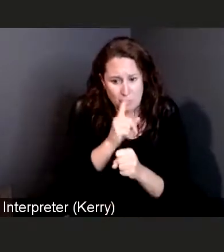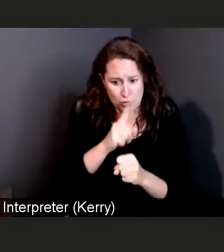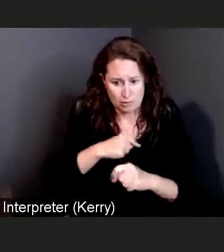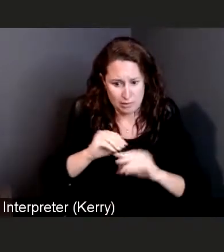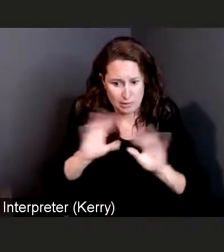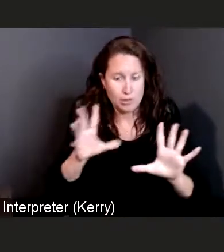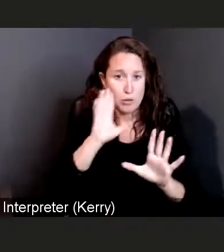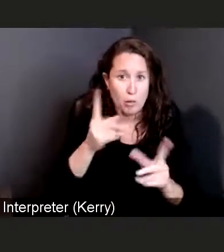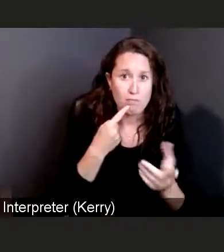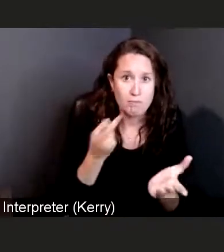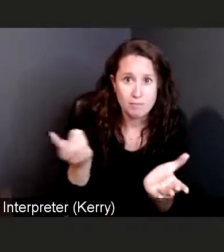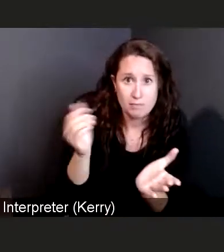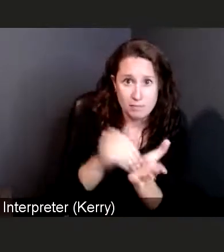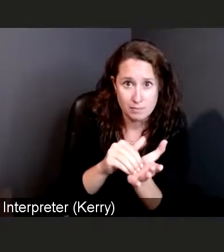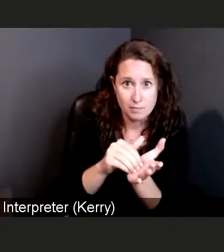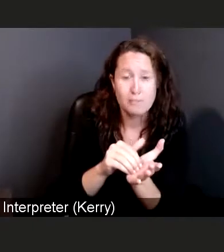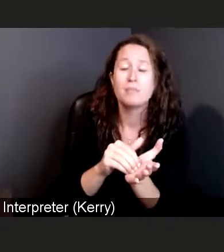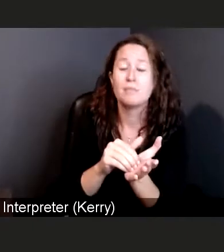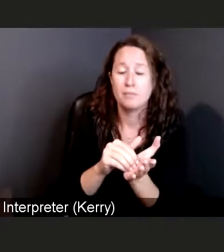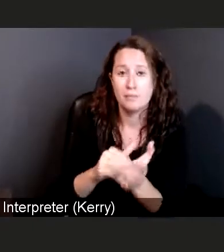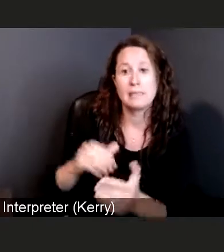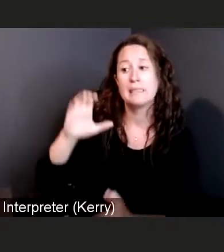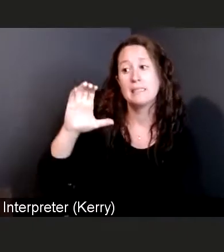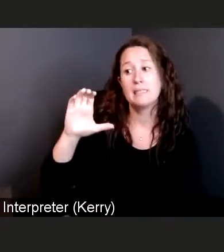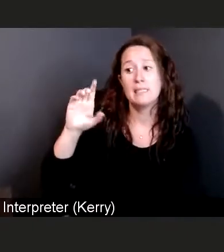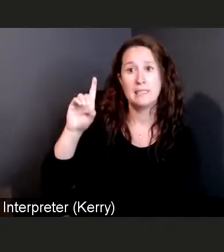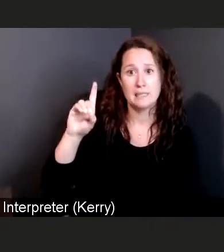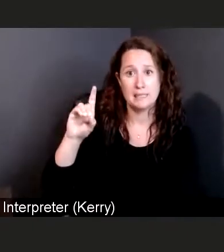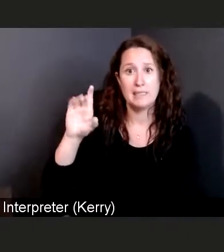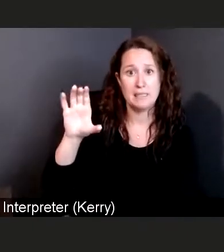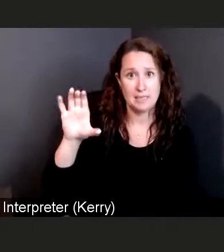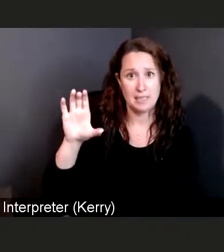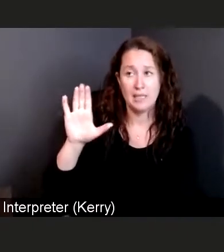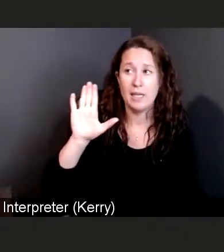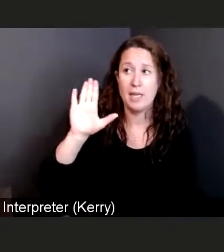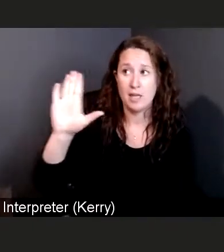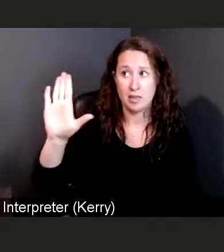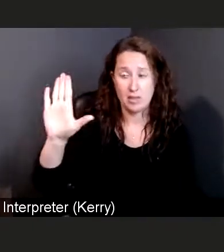What the Centers for Disease Control is recommending